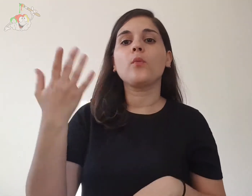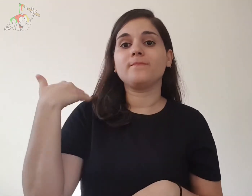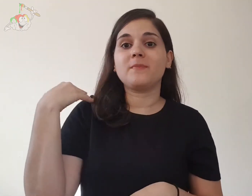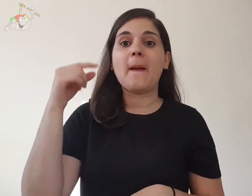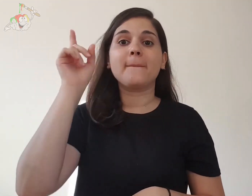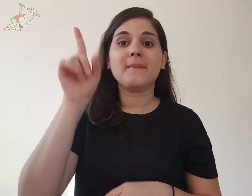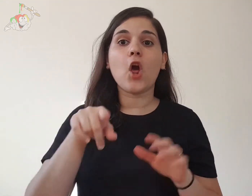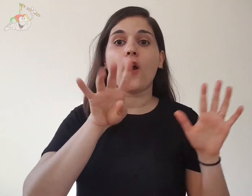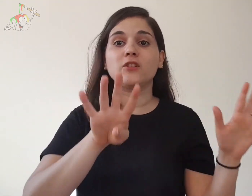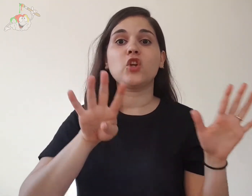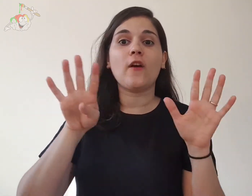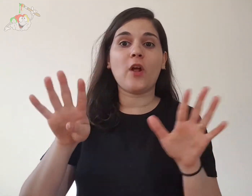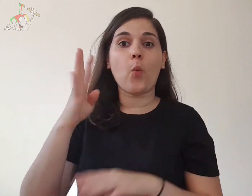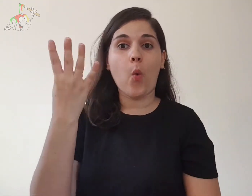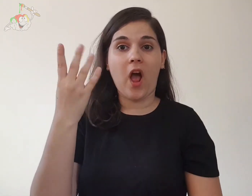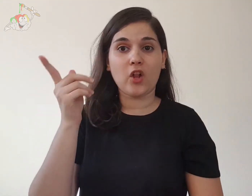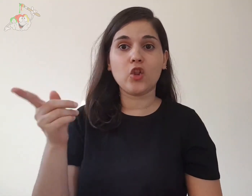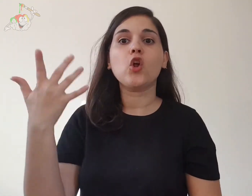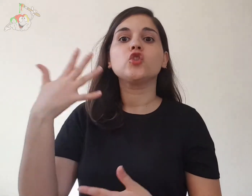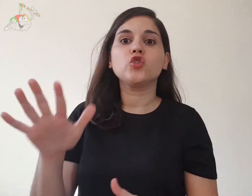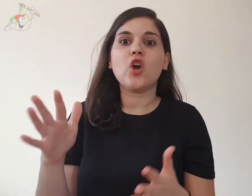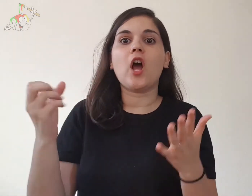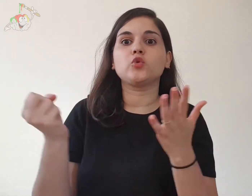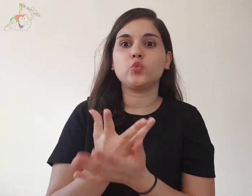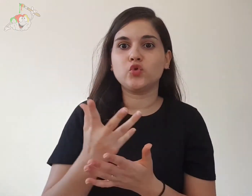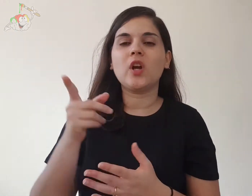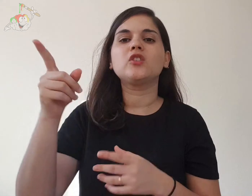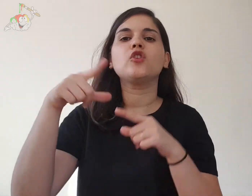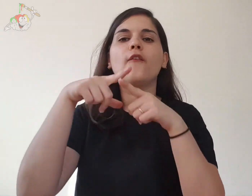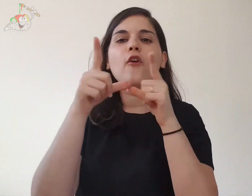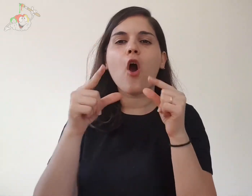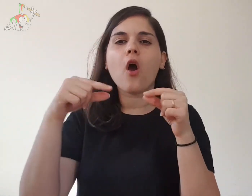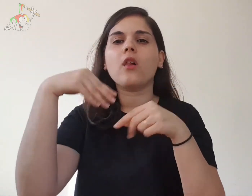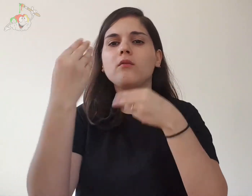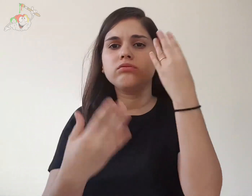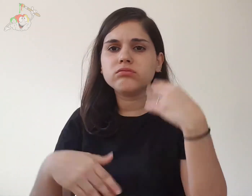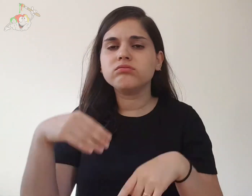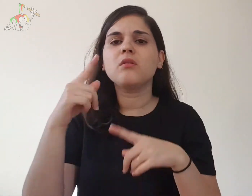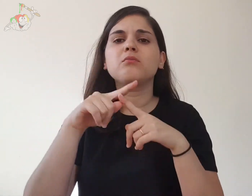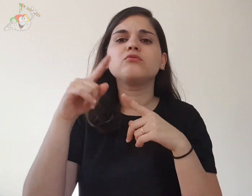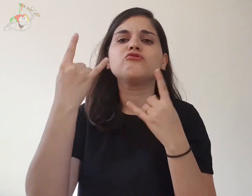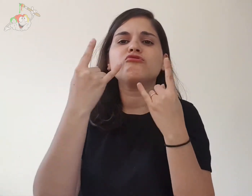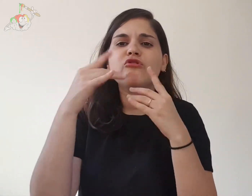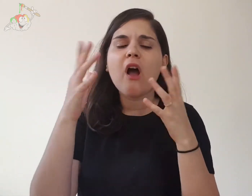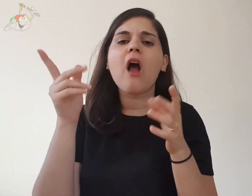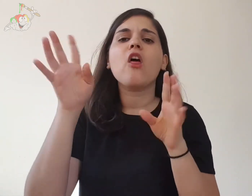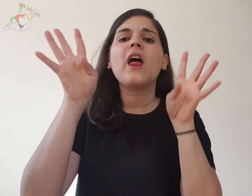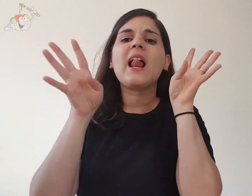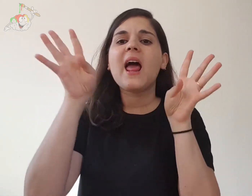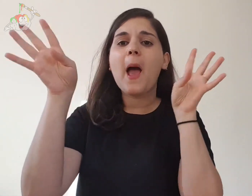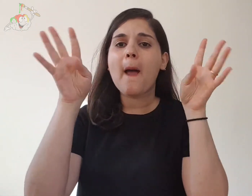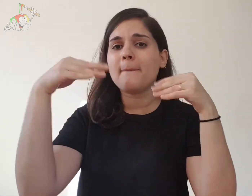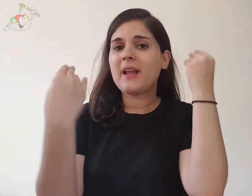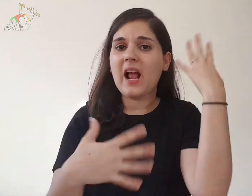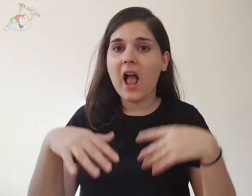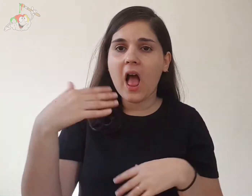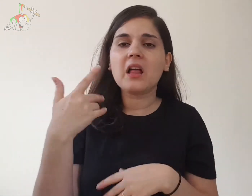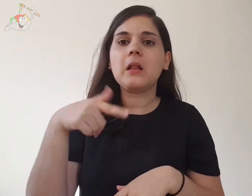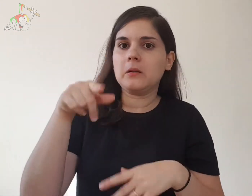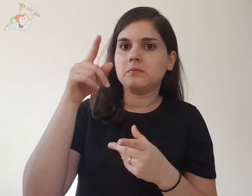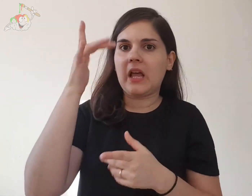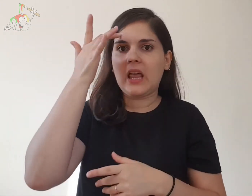In 1994 it happened that the yellowed leaves and branches fell,